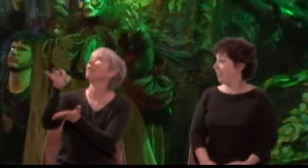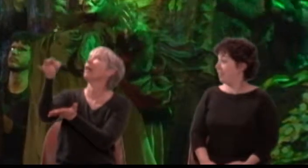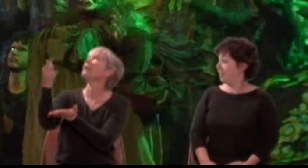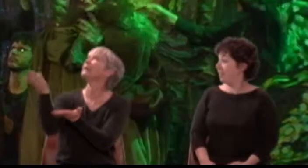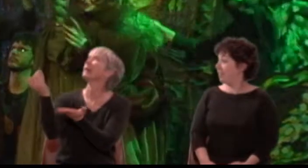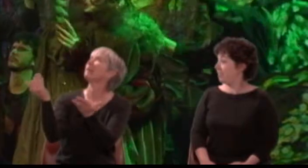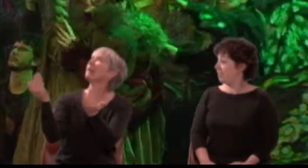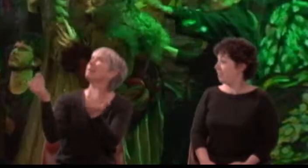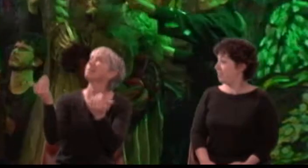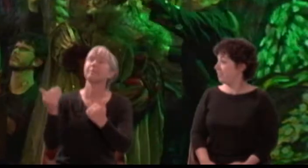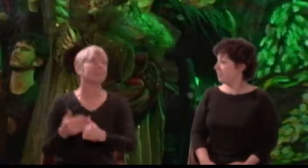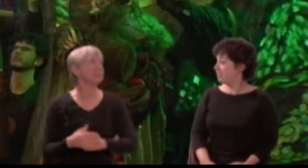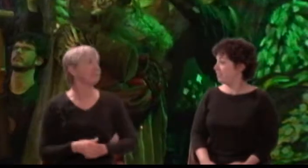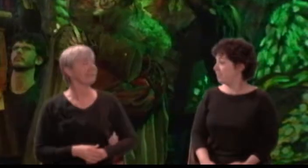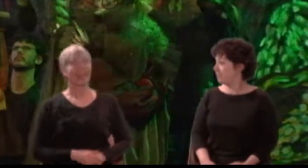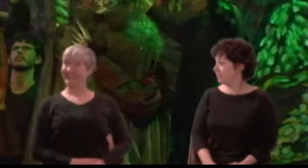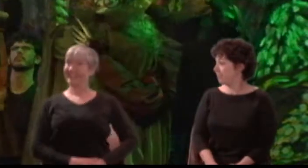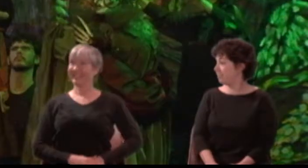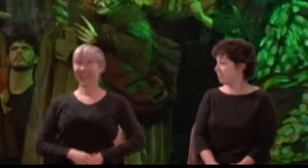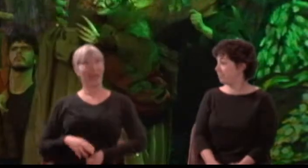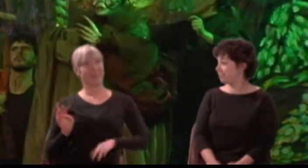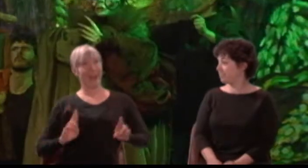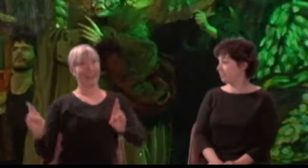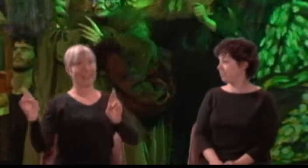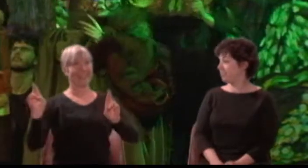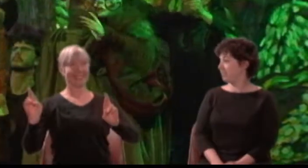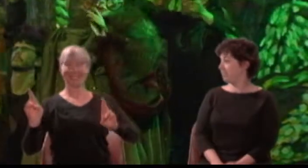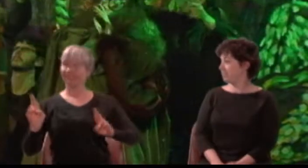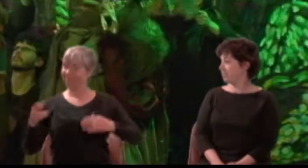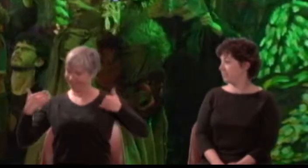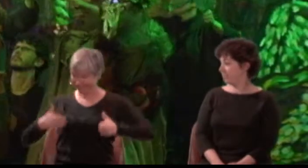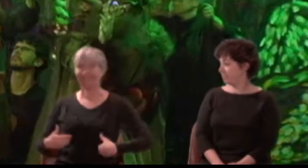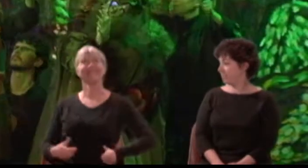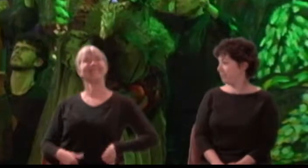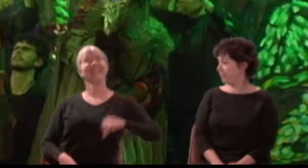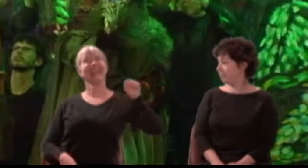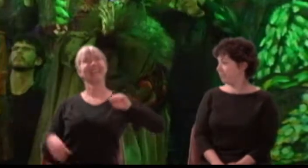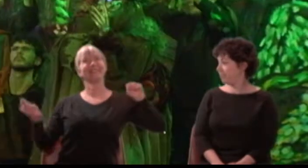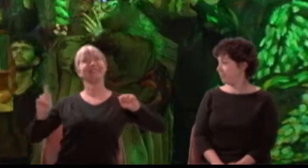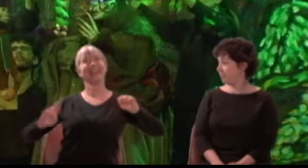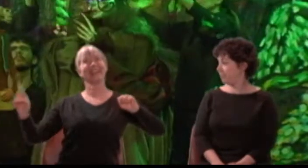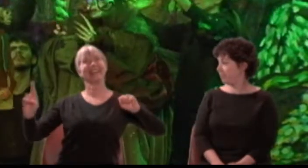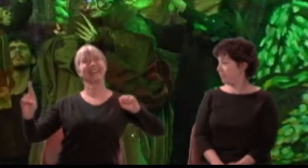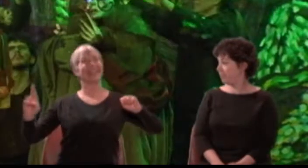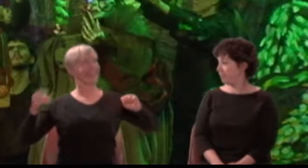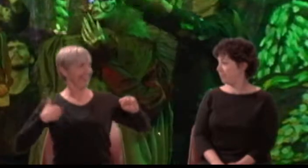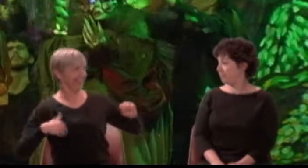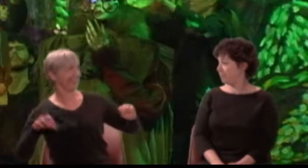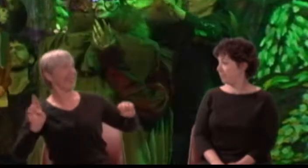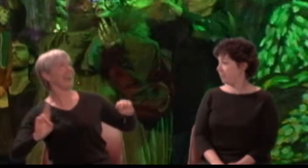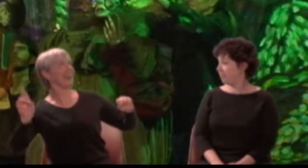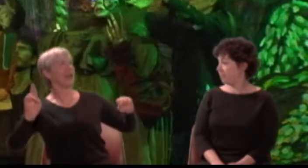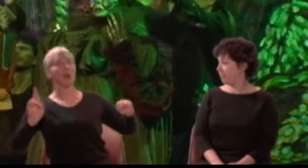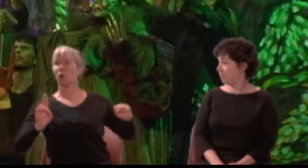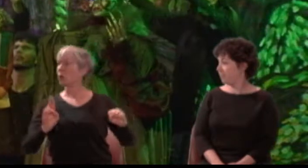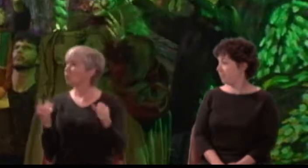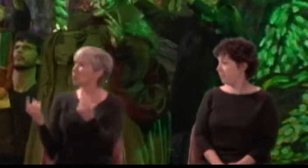Peaseblossom: Ready. Cobweb: And I. Moth: And I. Mustardseed: And I All: Where shall we go?